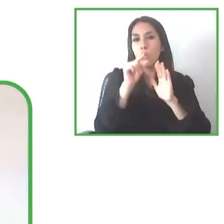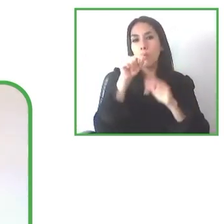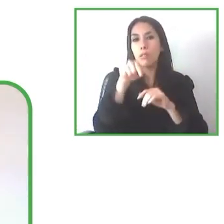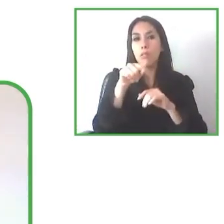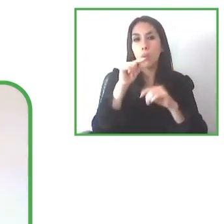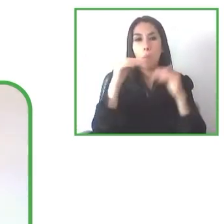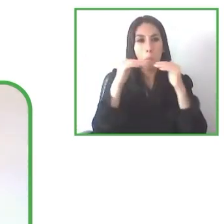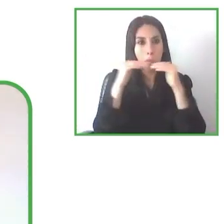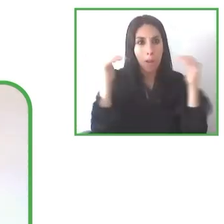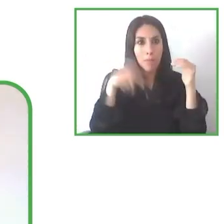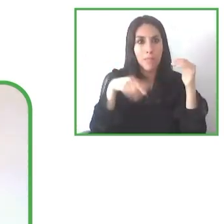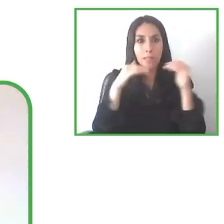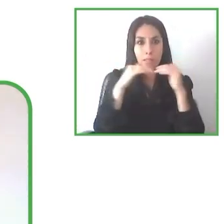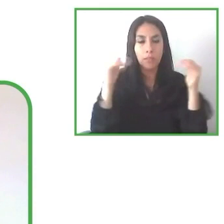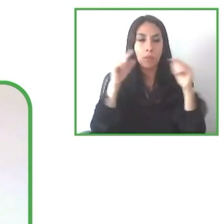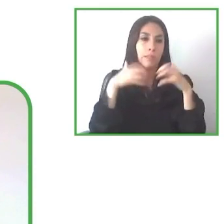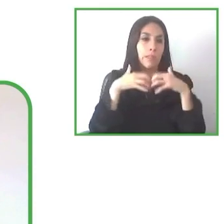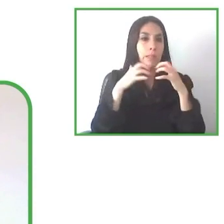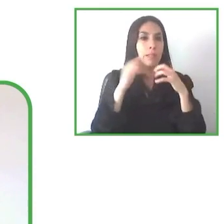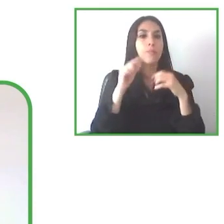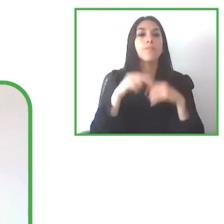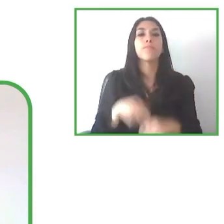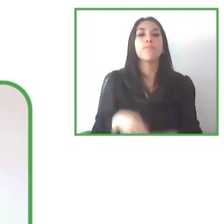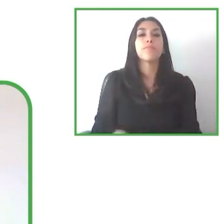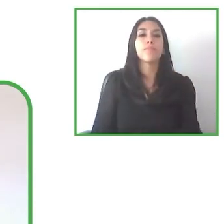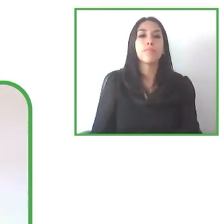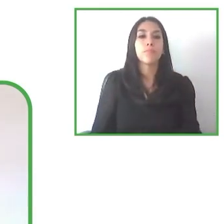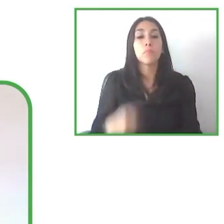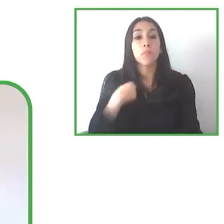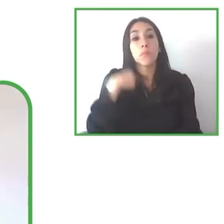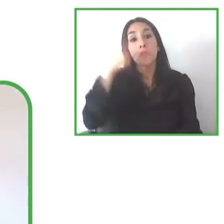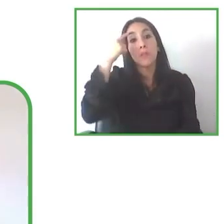Also, this experience in the different associations